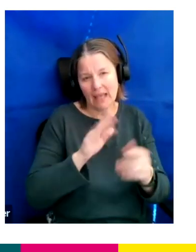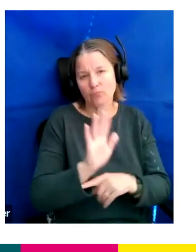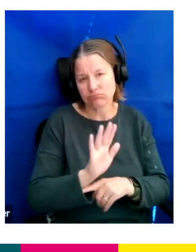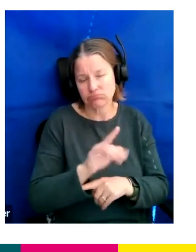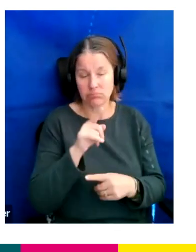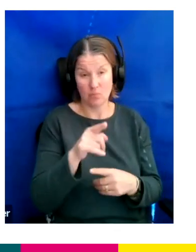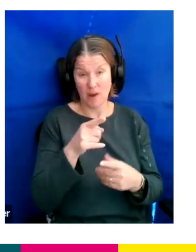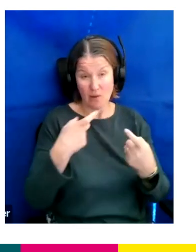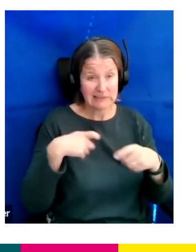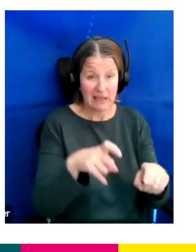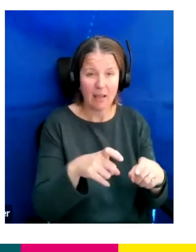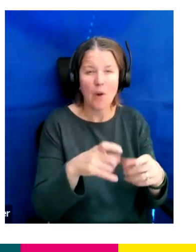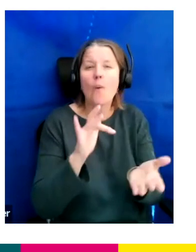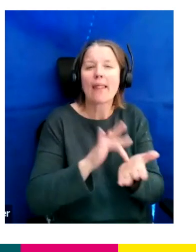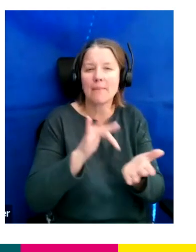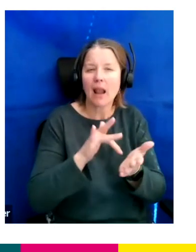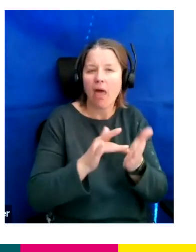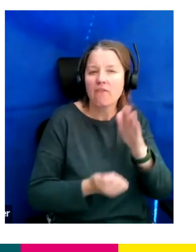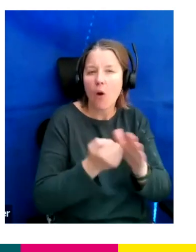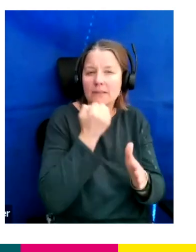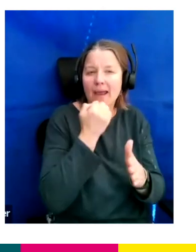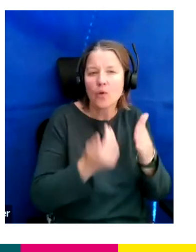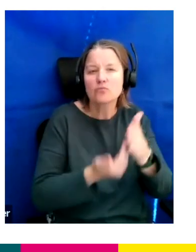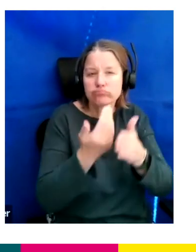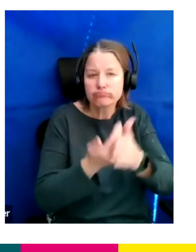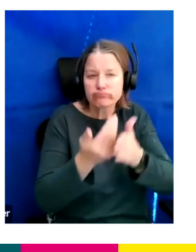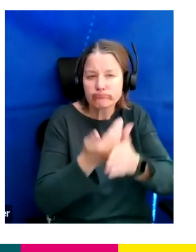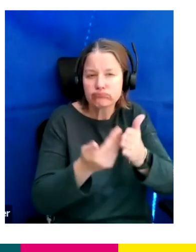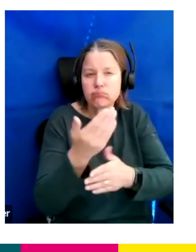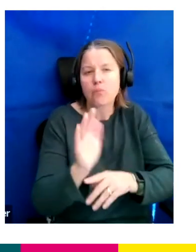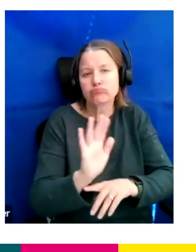in the midst of updates and to include new clips and things like that but you get a sense